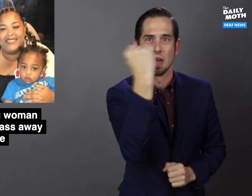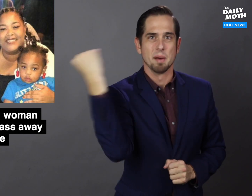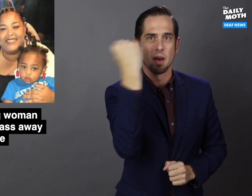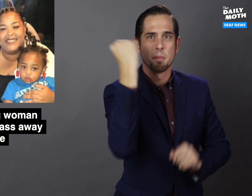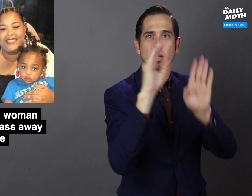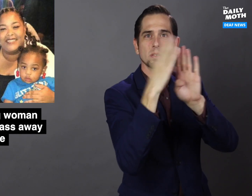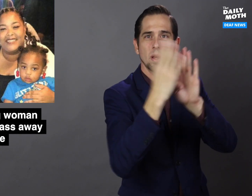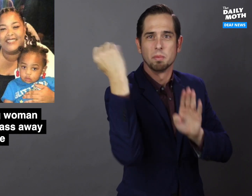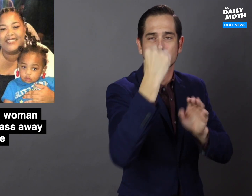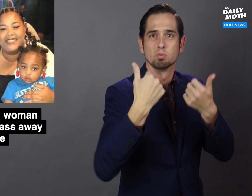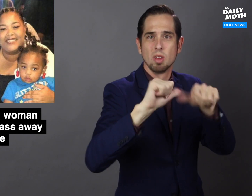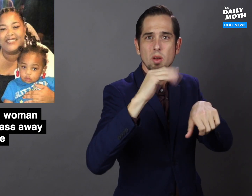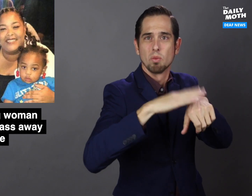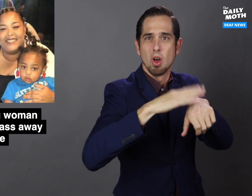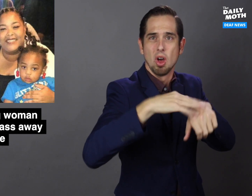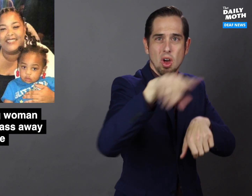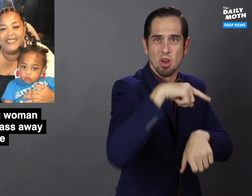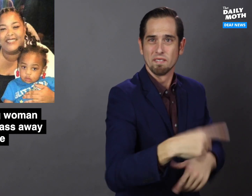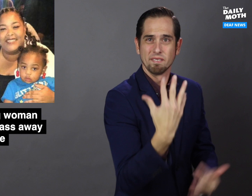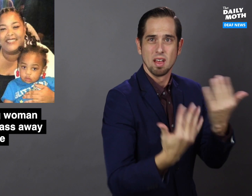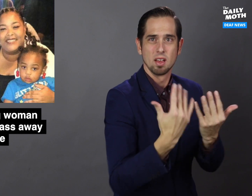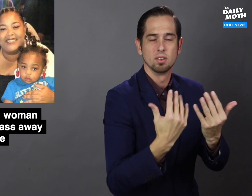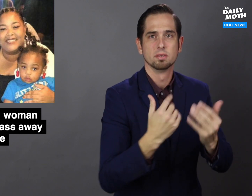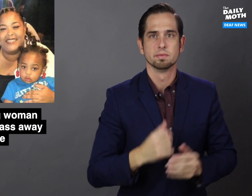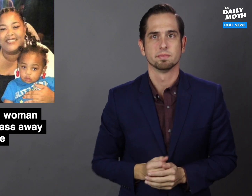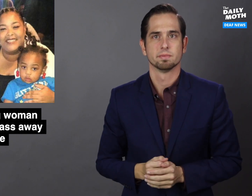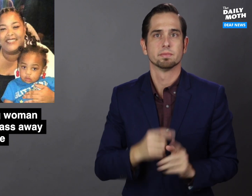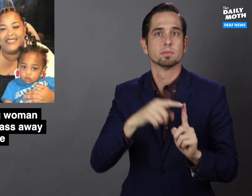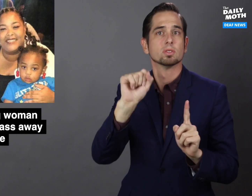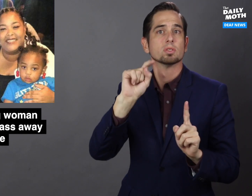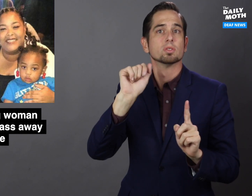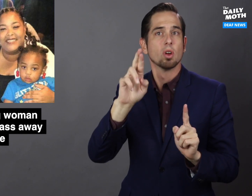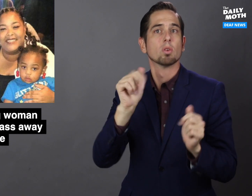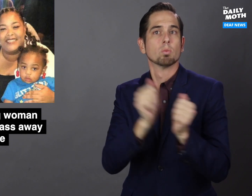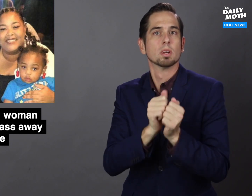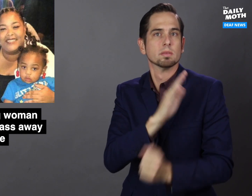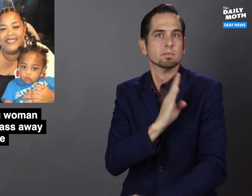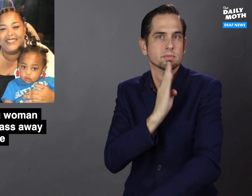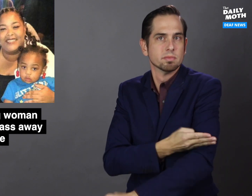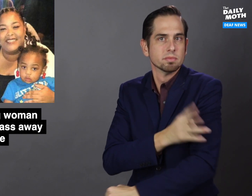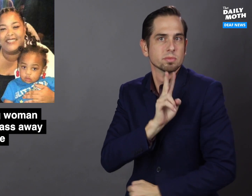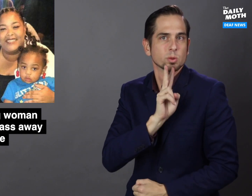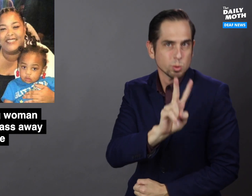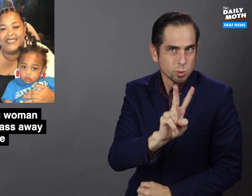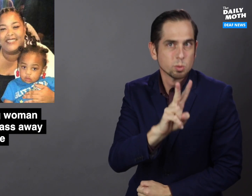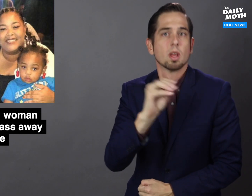banging on the door to try and warn them about the fire. Star was with her 2-year-old daughter